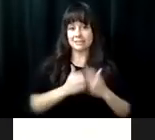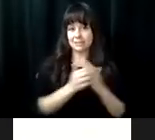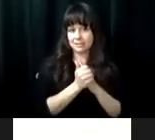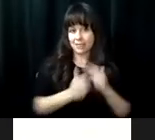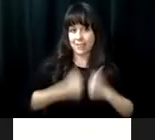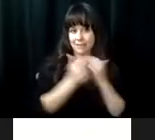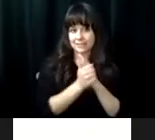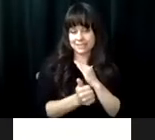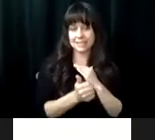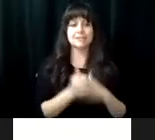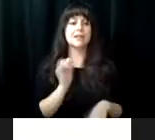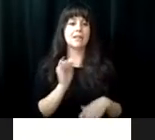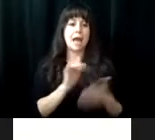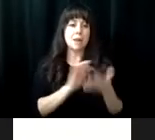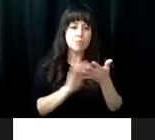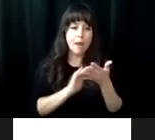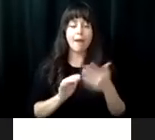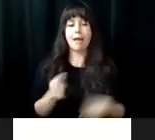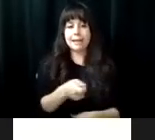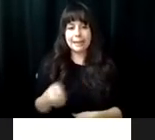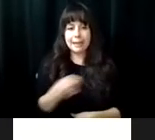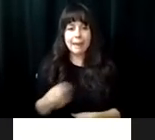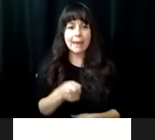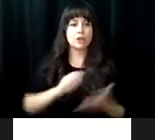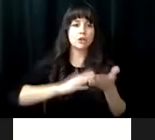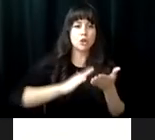innovative components. One, daily classes in the skills of